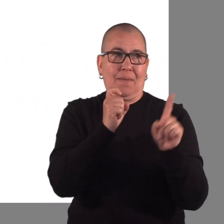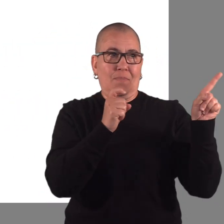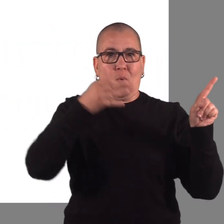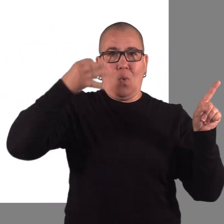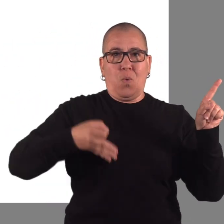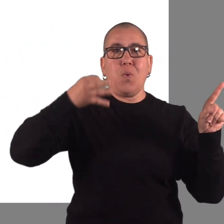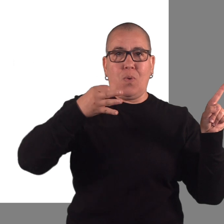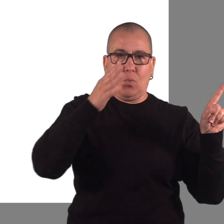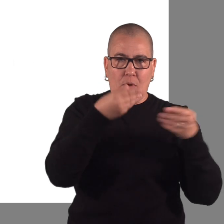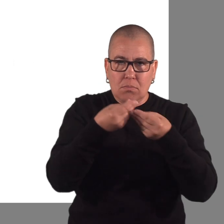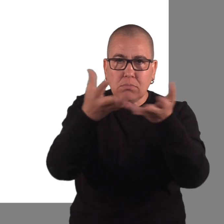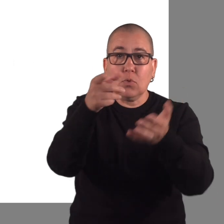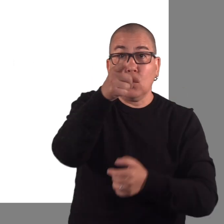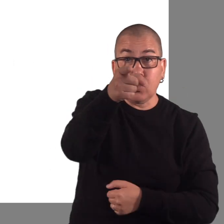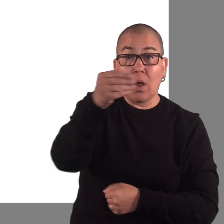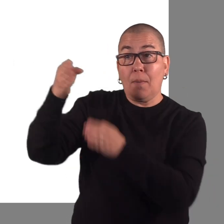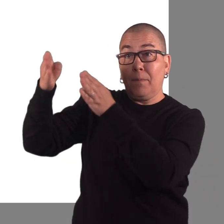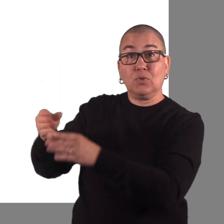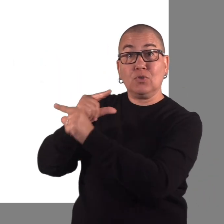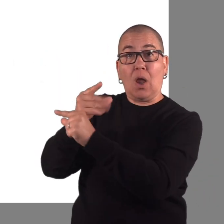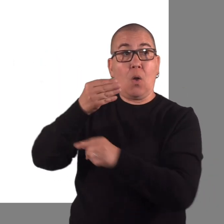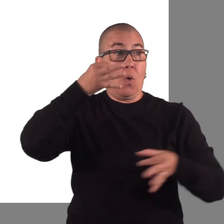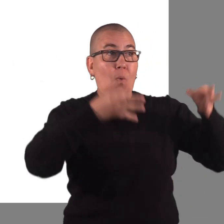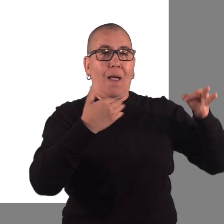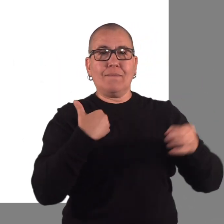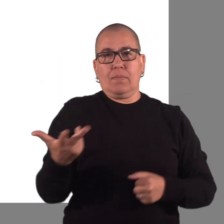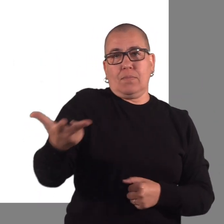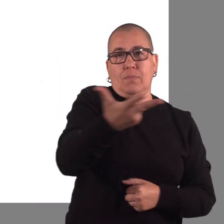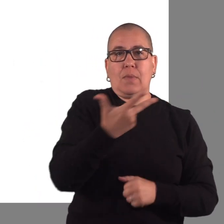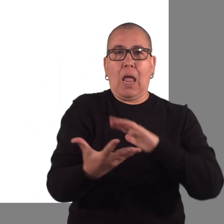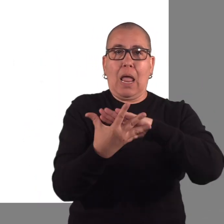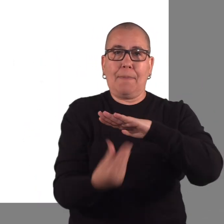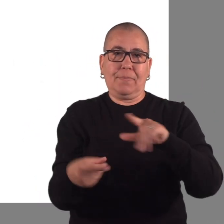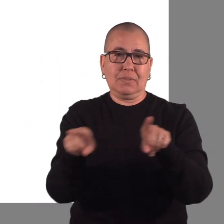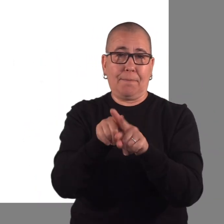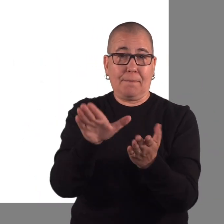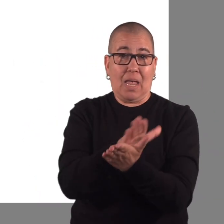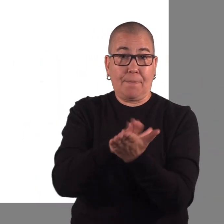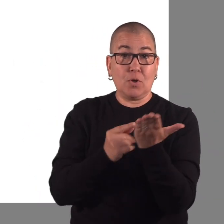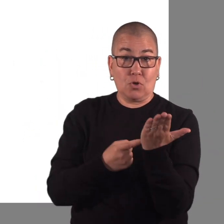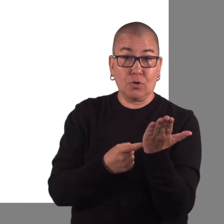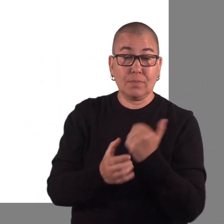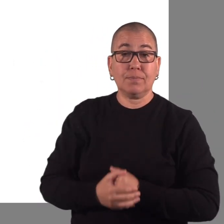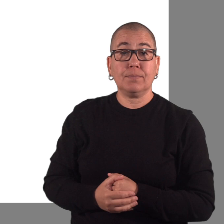the person, and the court must receive a copy.